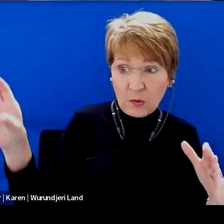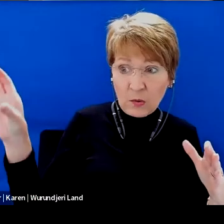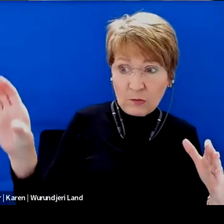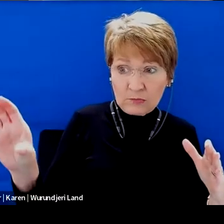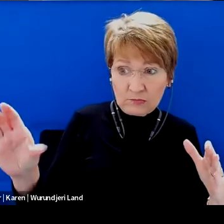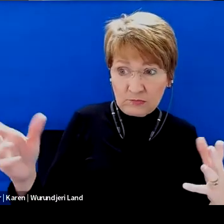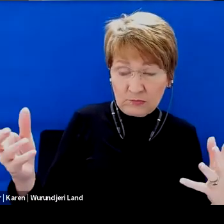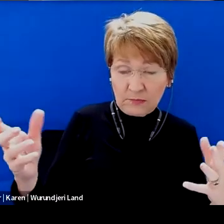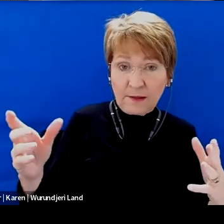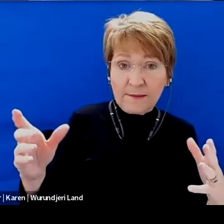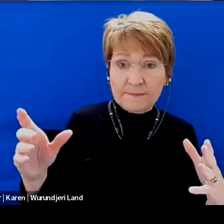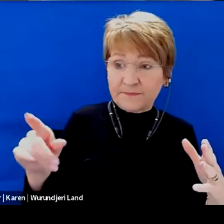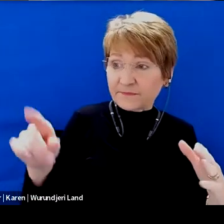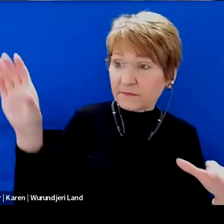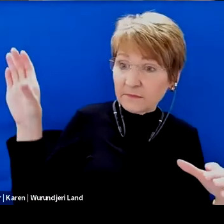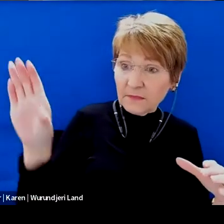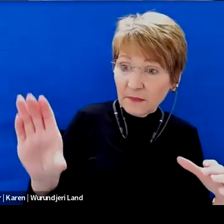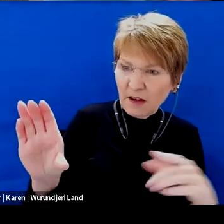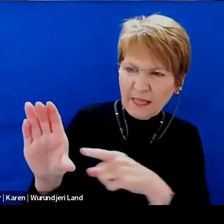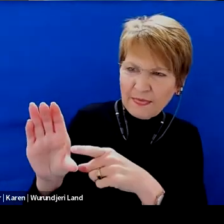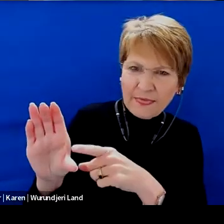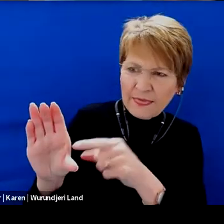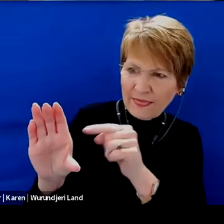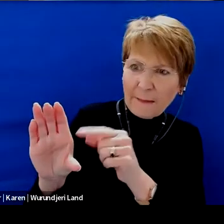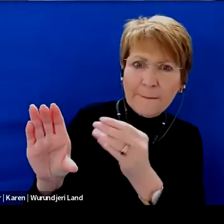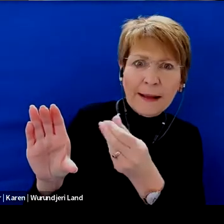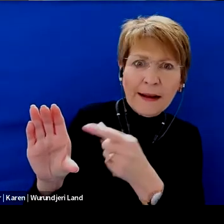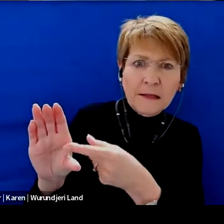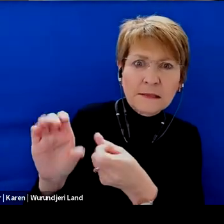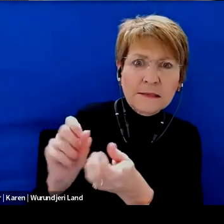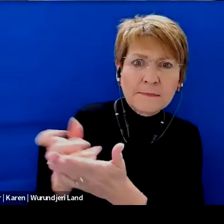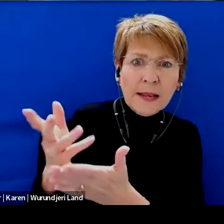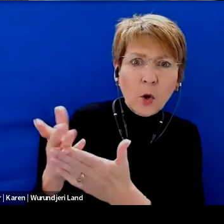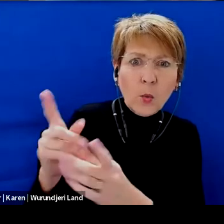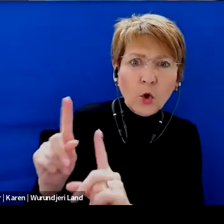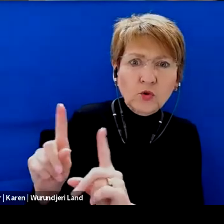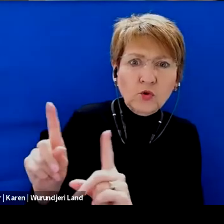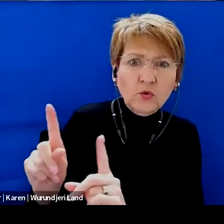How's that funding going to be used